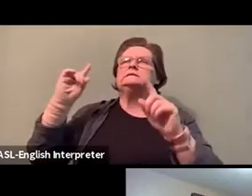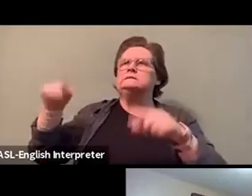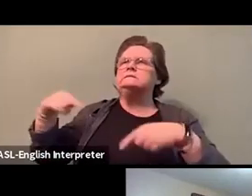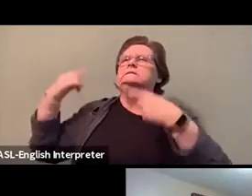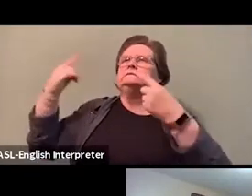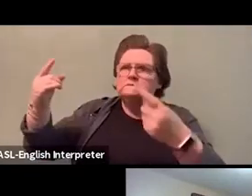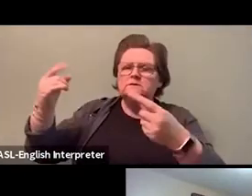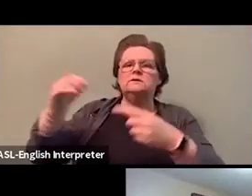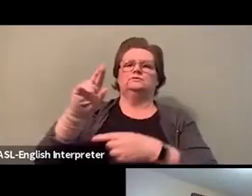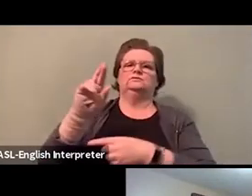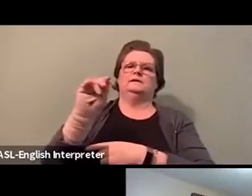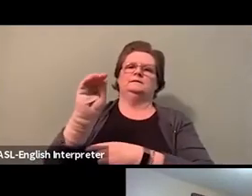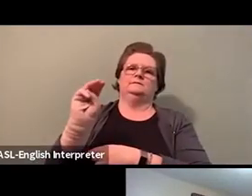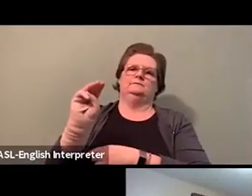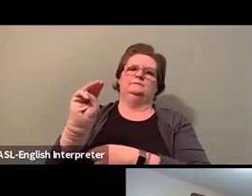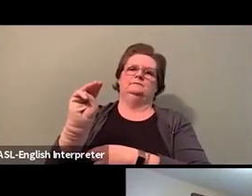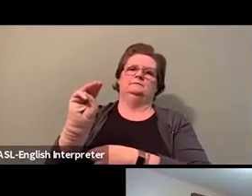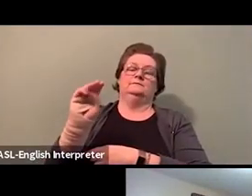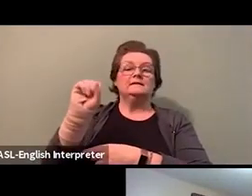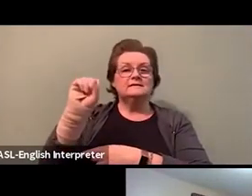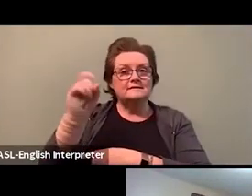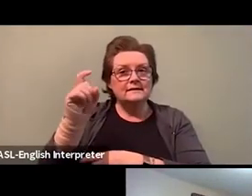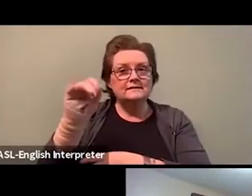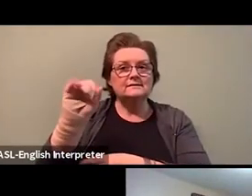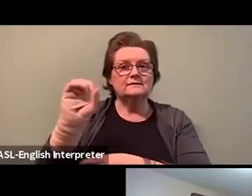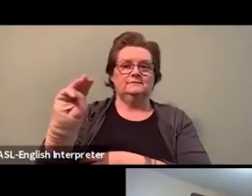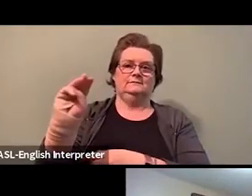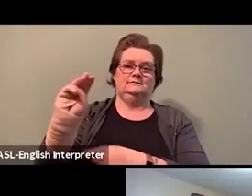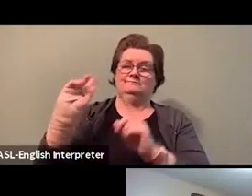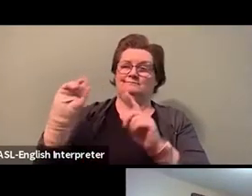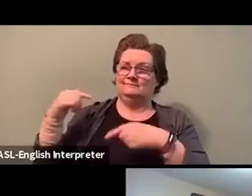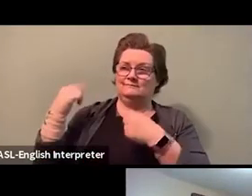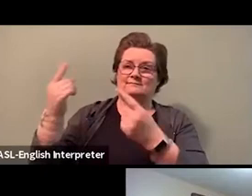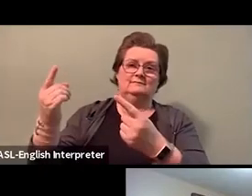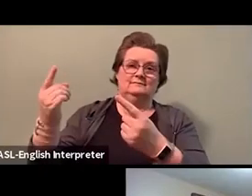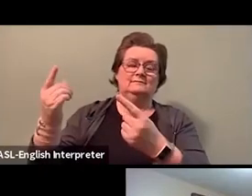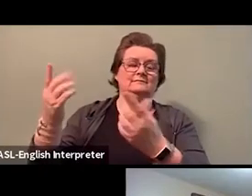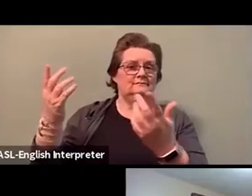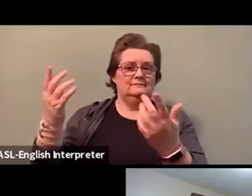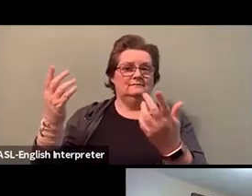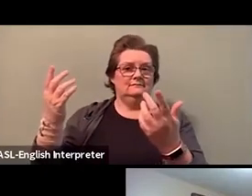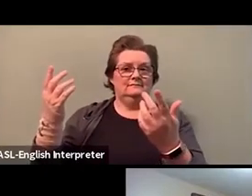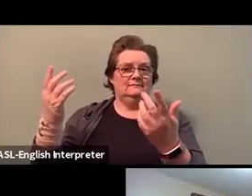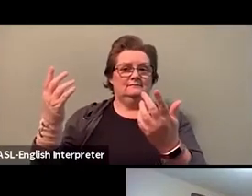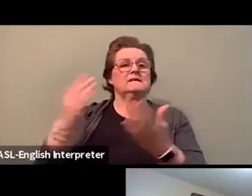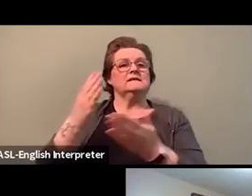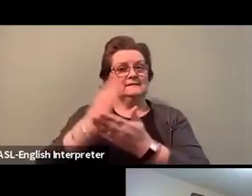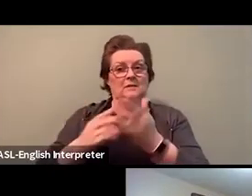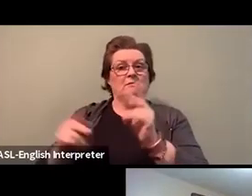Employers govern how we care about people in this country. And I think now is a time more than ever.